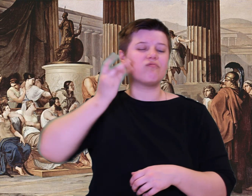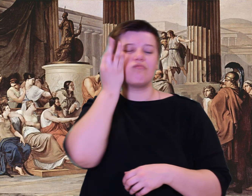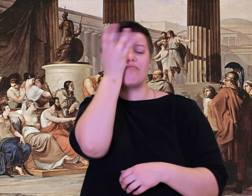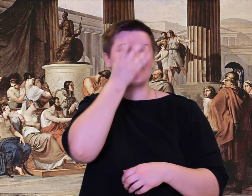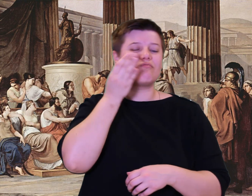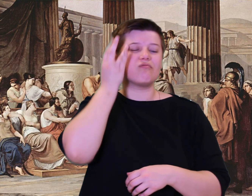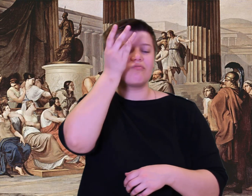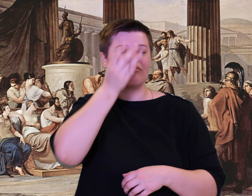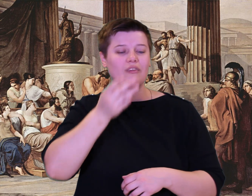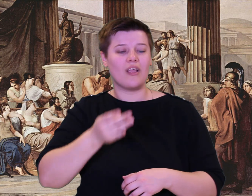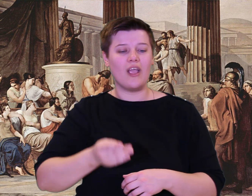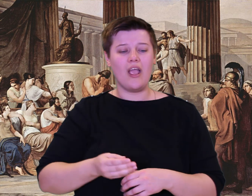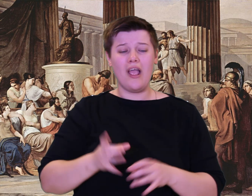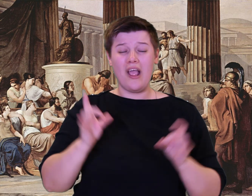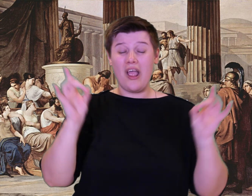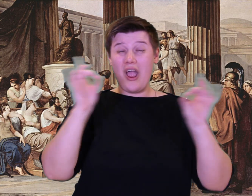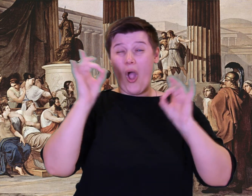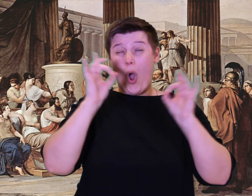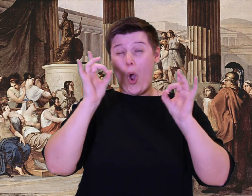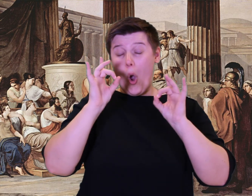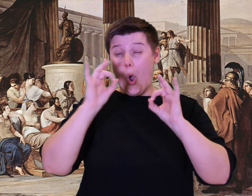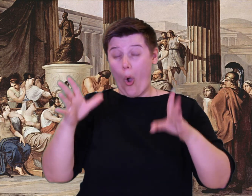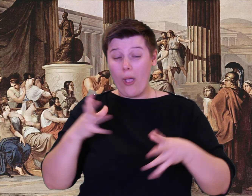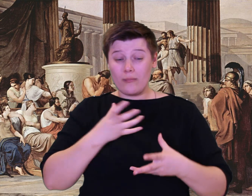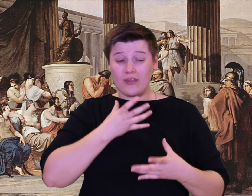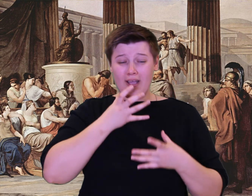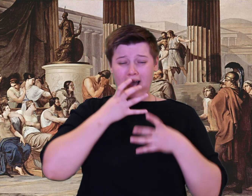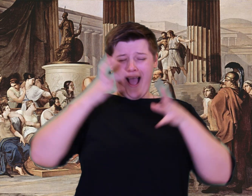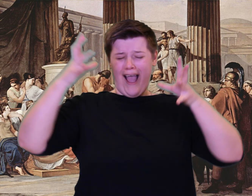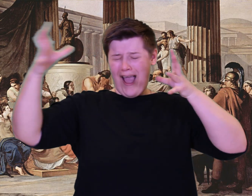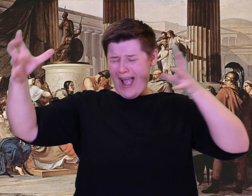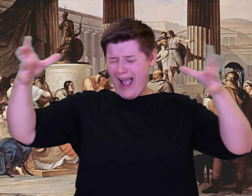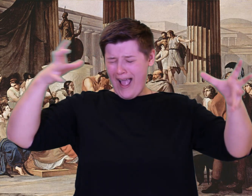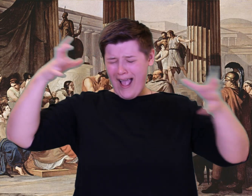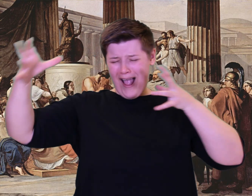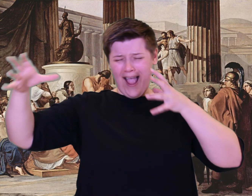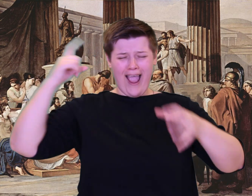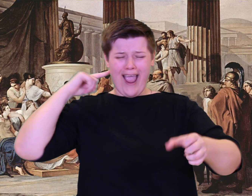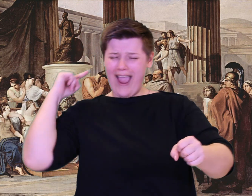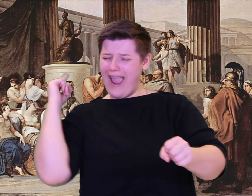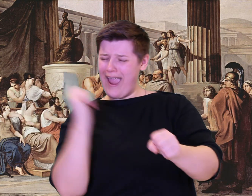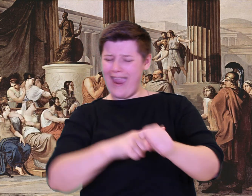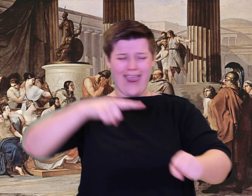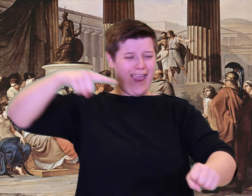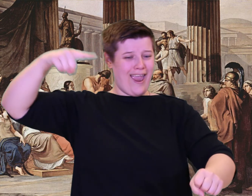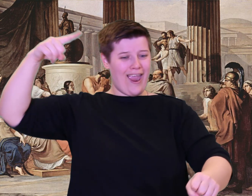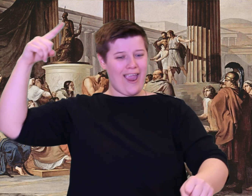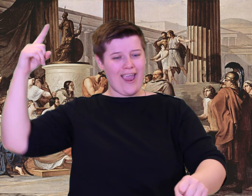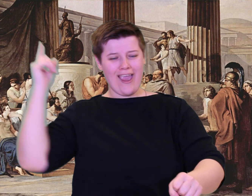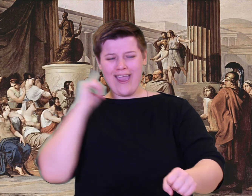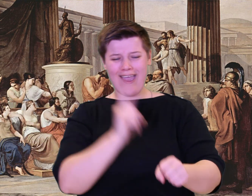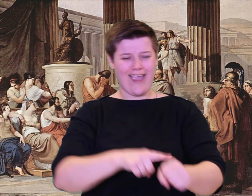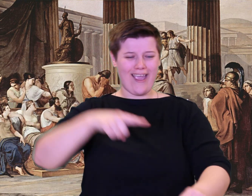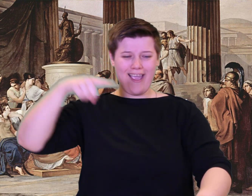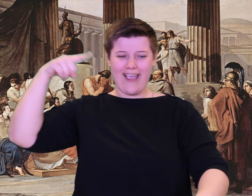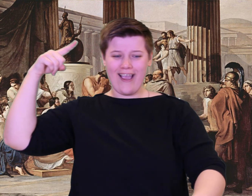on top and twisted it; we whirled the fire sharp weapon in his eye.